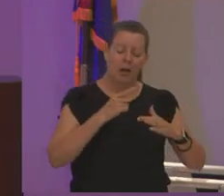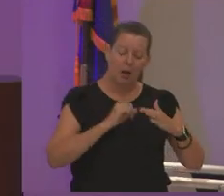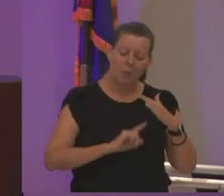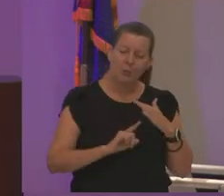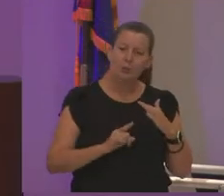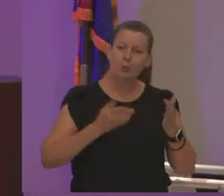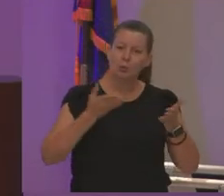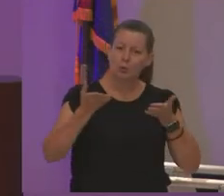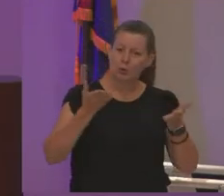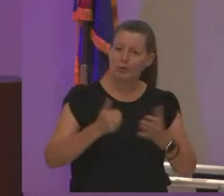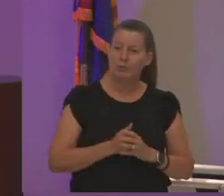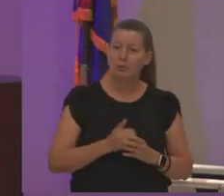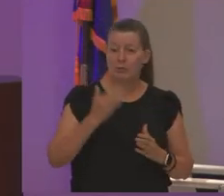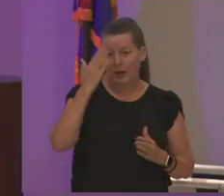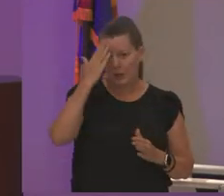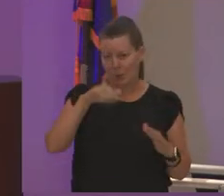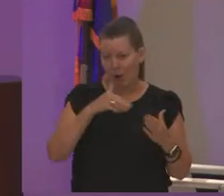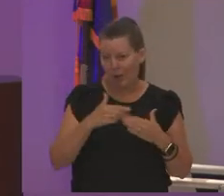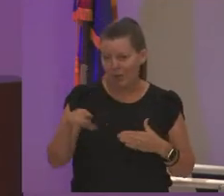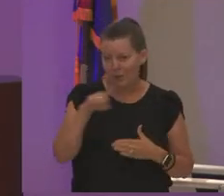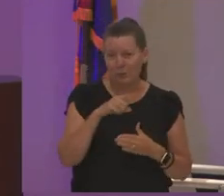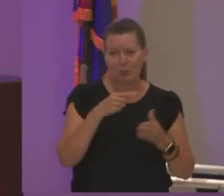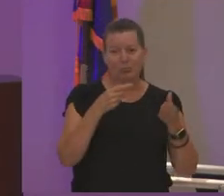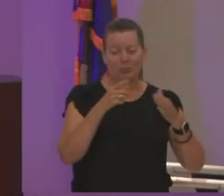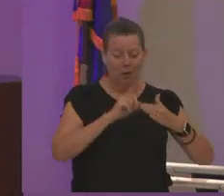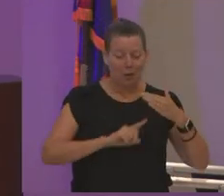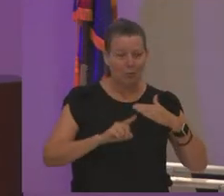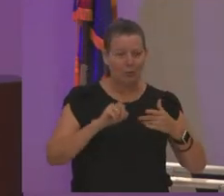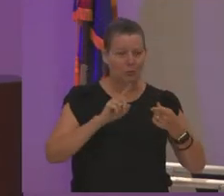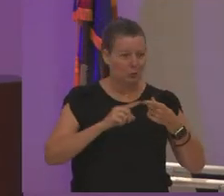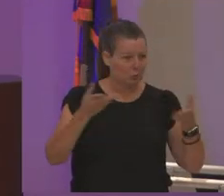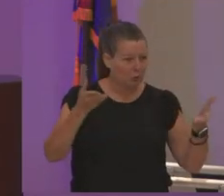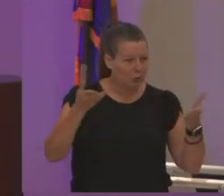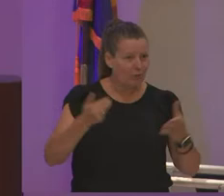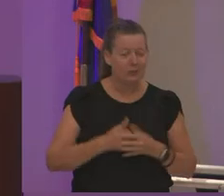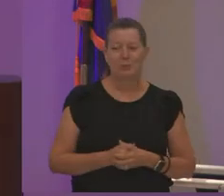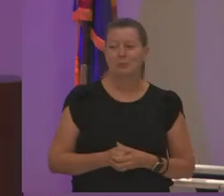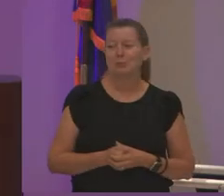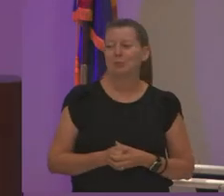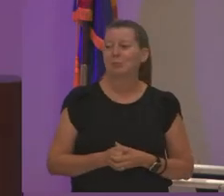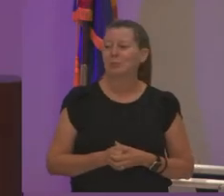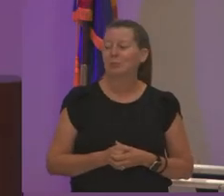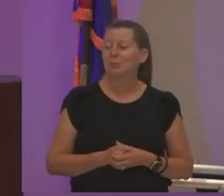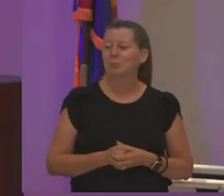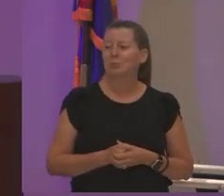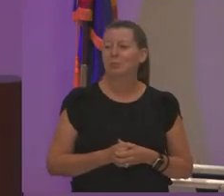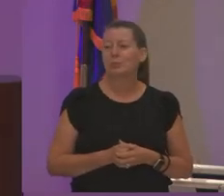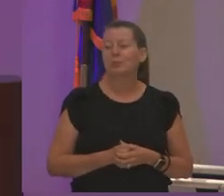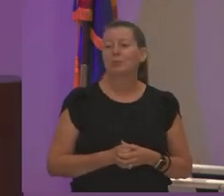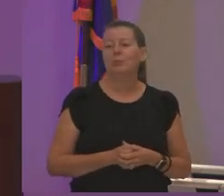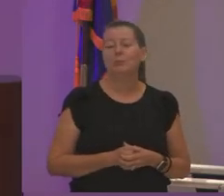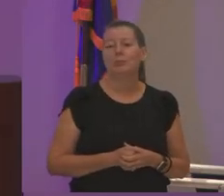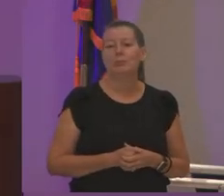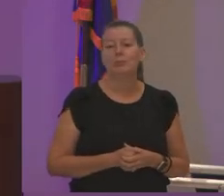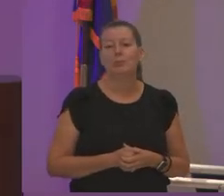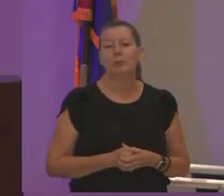and i know that all of you are humble to serve you know and you know and when you think about um and